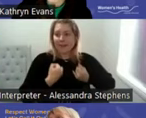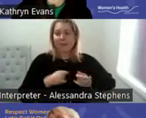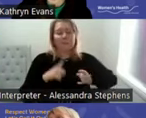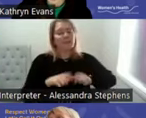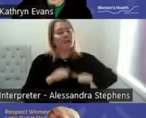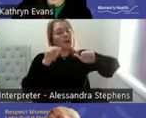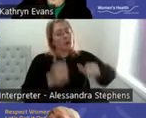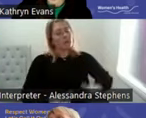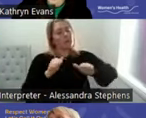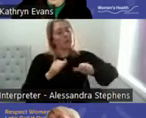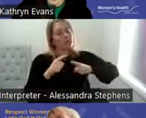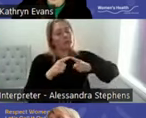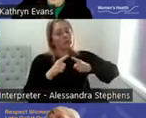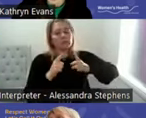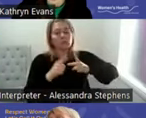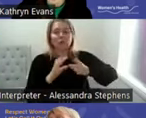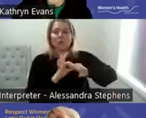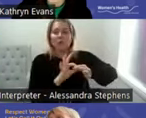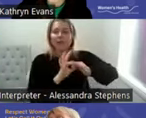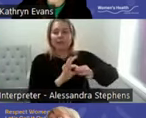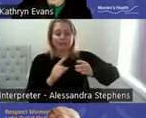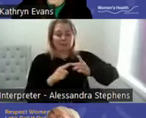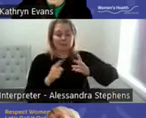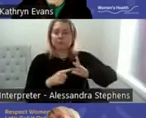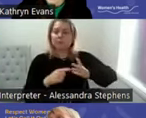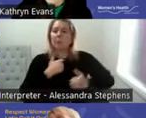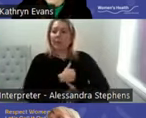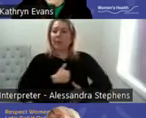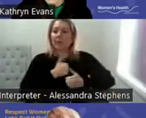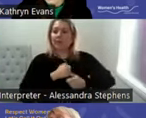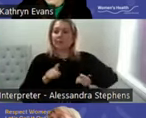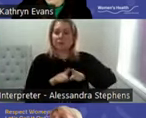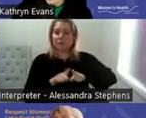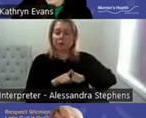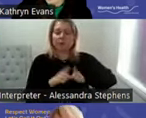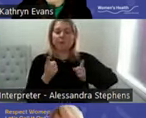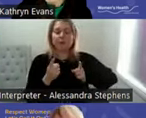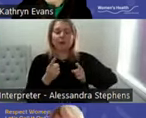relationships and pleasure as well. Using a sex positive approach will remove